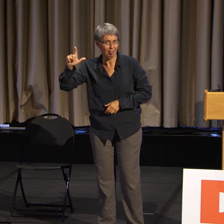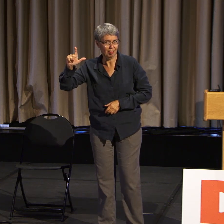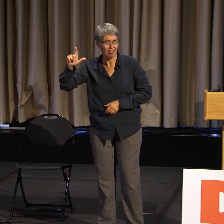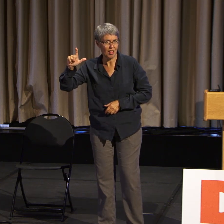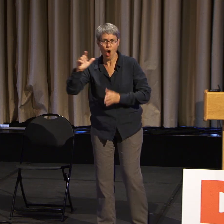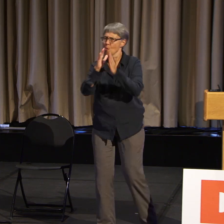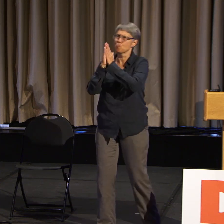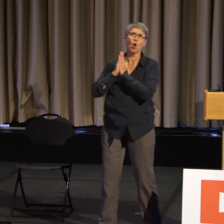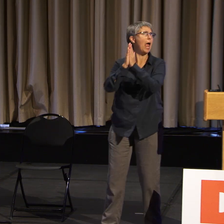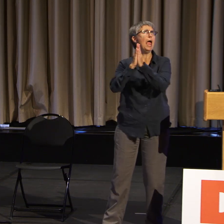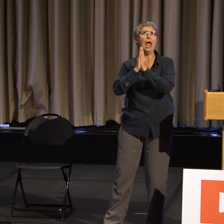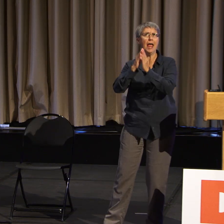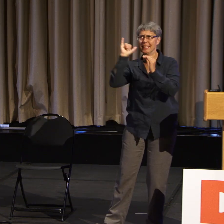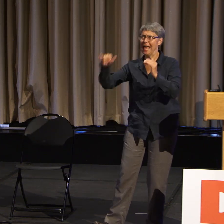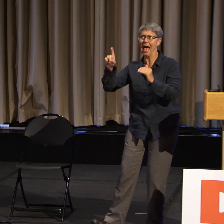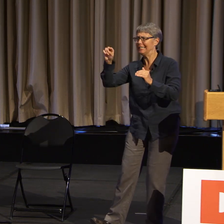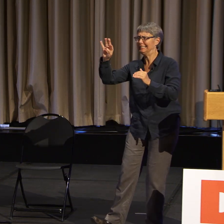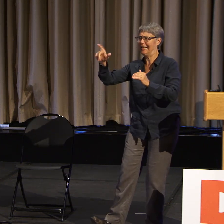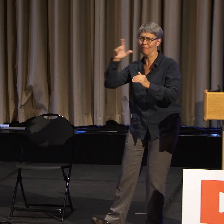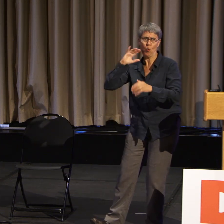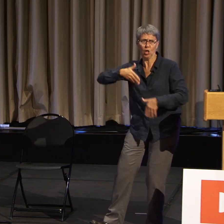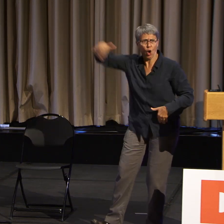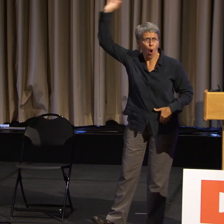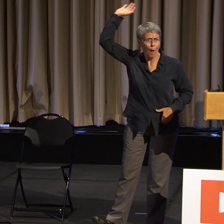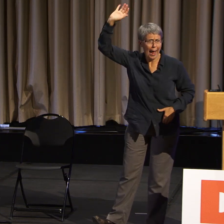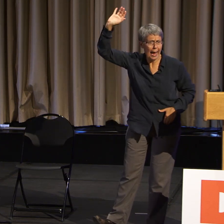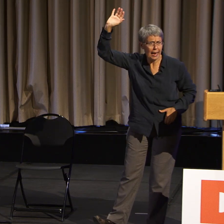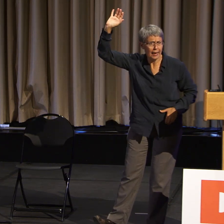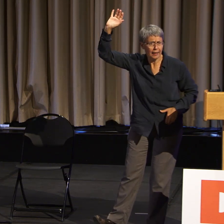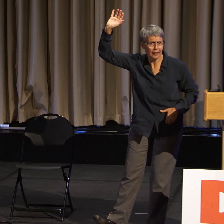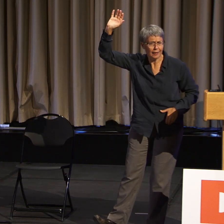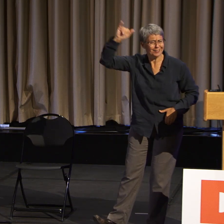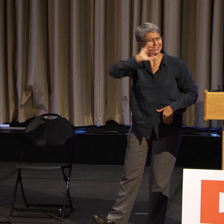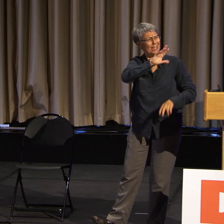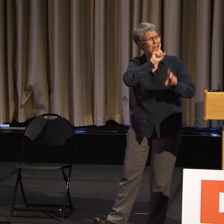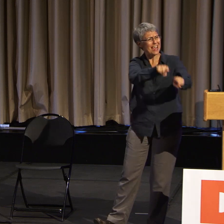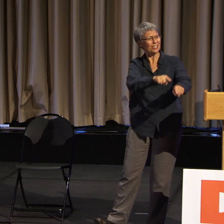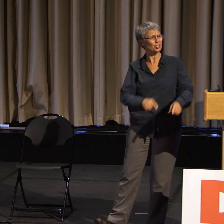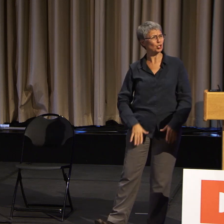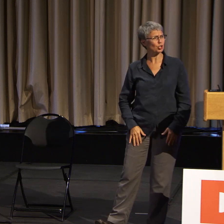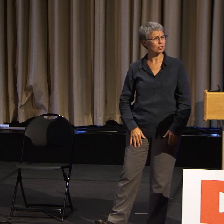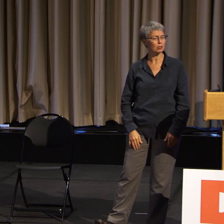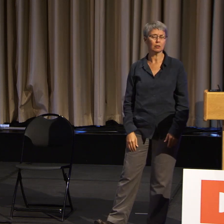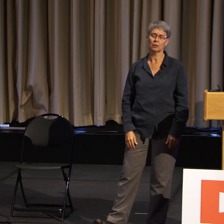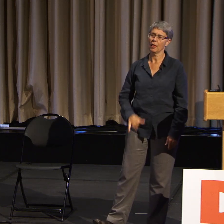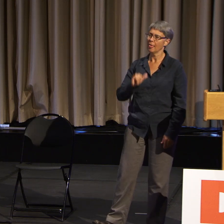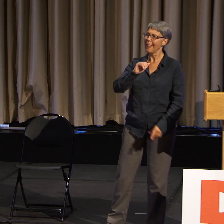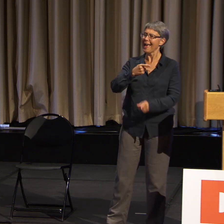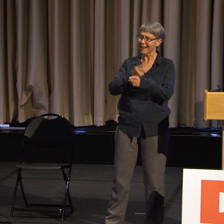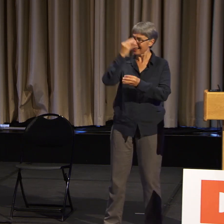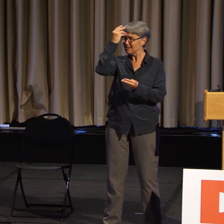Say not today, Satan. And that kind of thinking causes people not